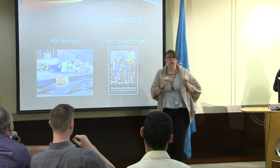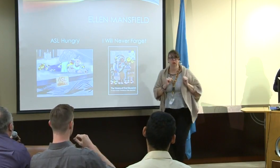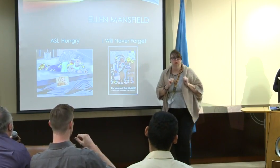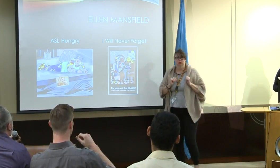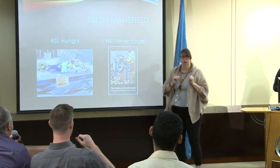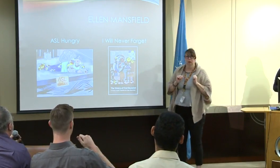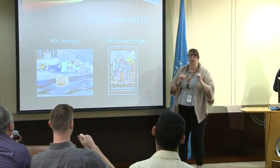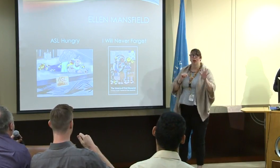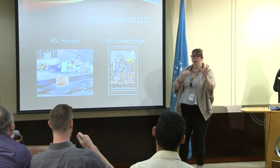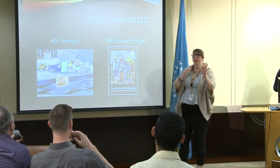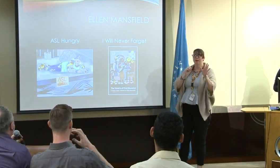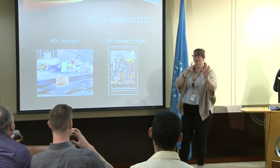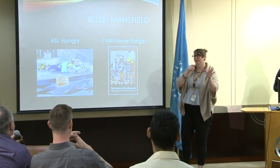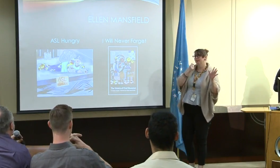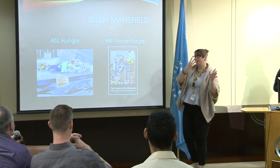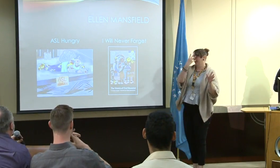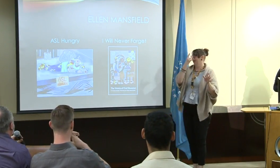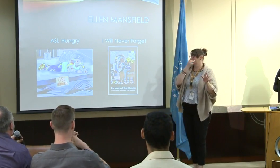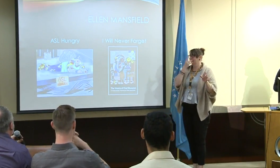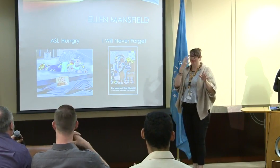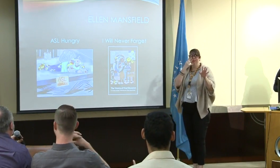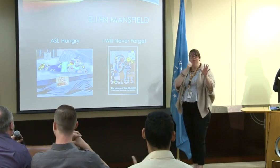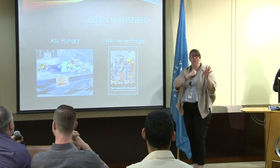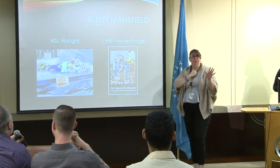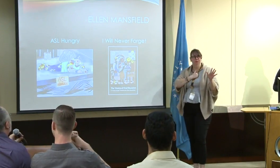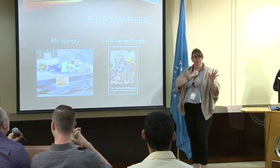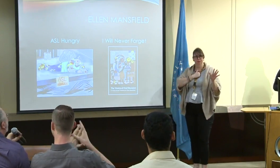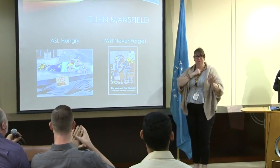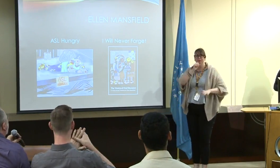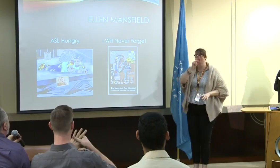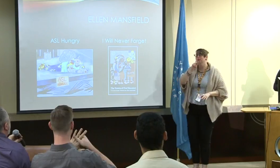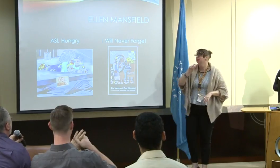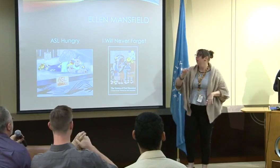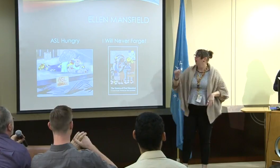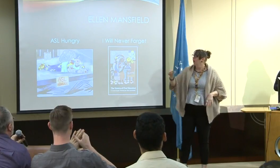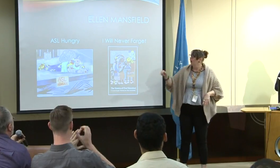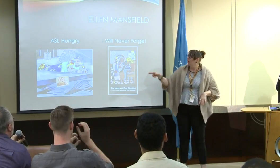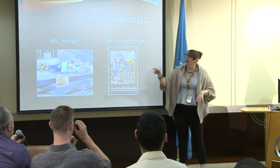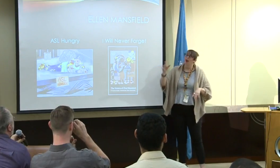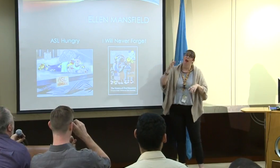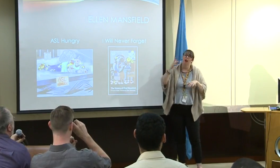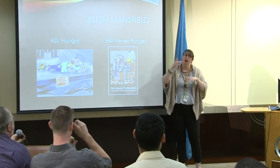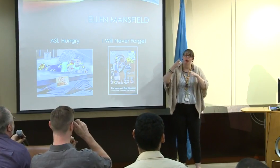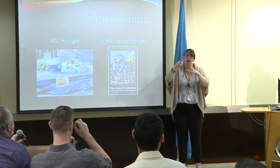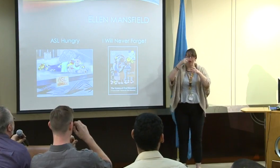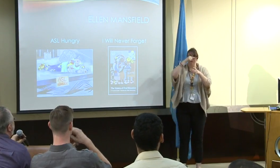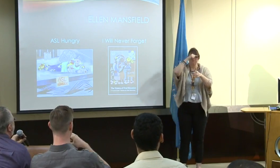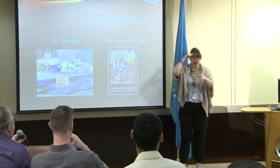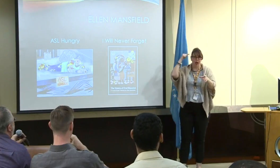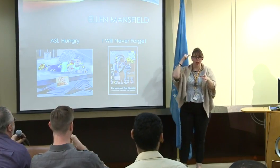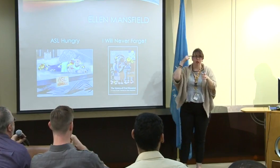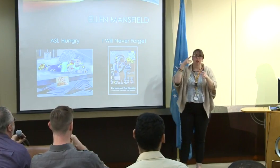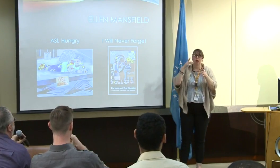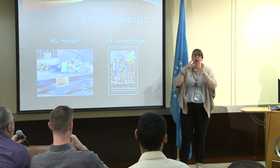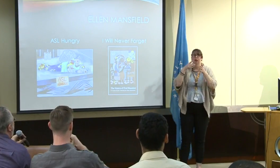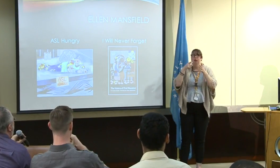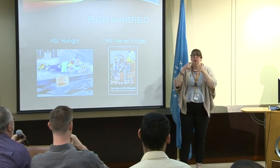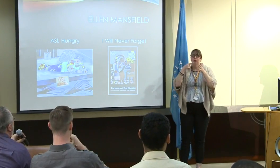oh, and I'm sorry, I need to be over a little bit better for the filming. Thank you.